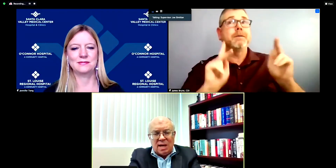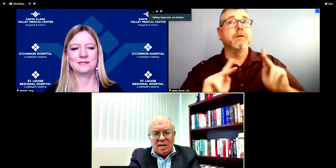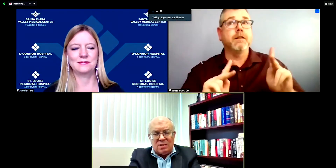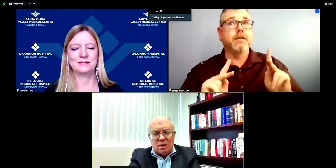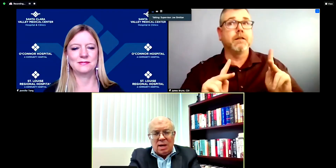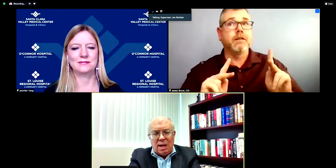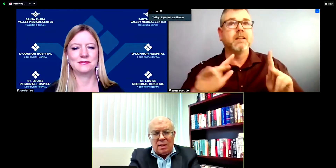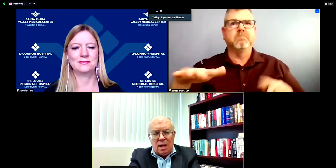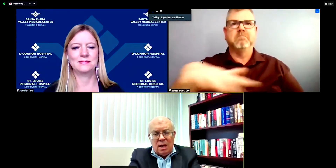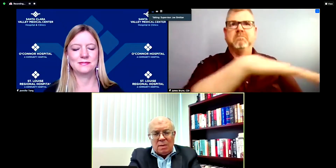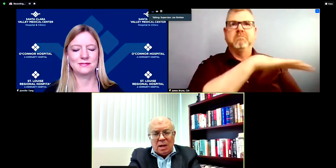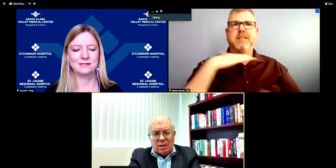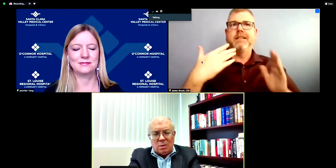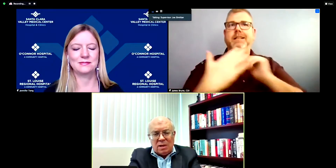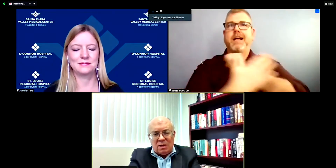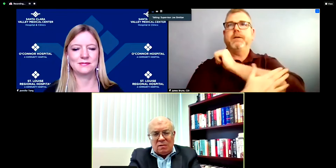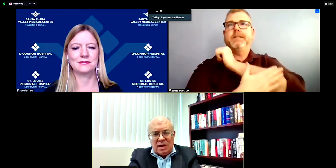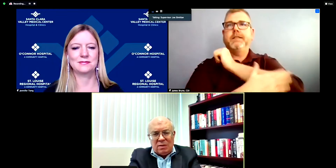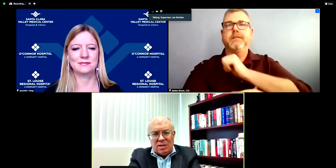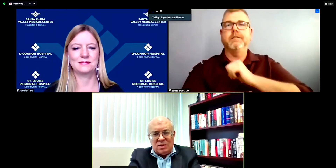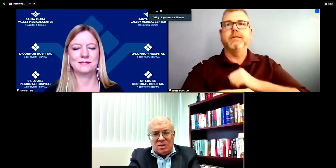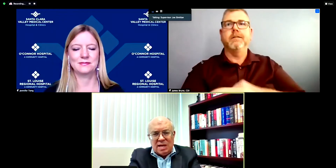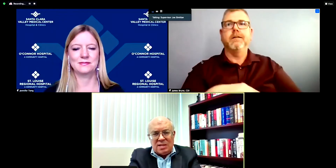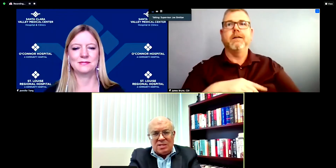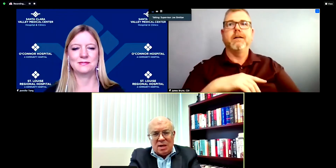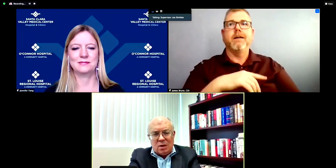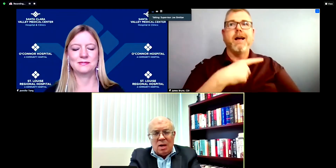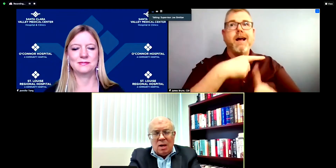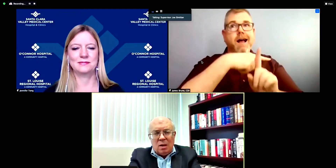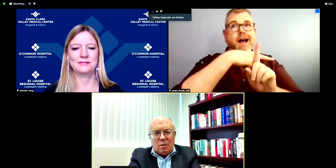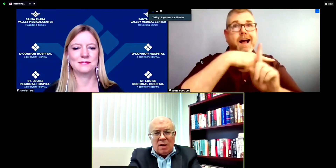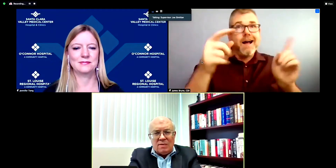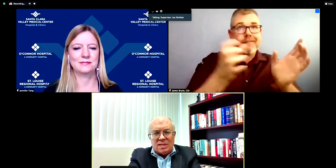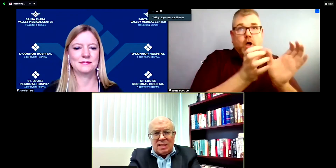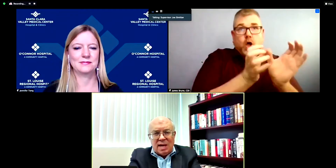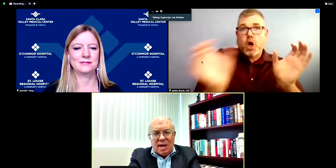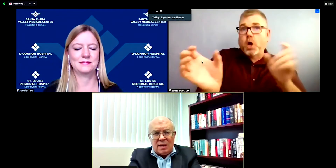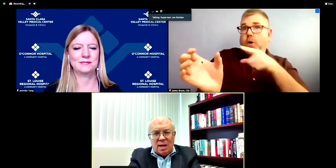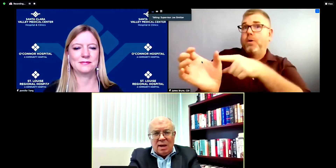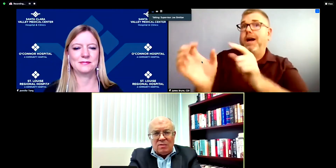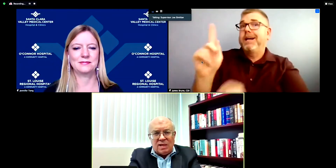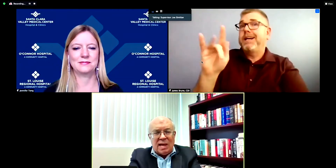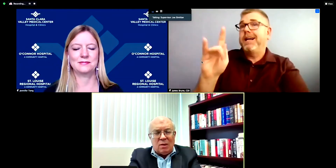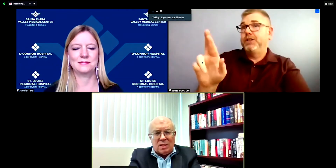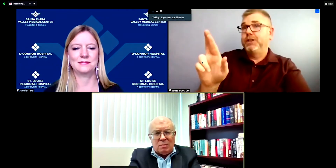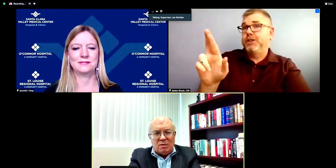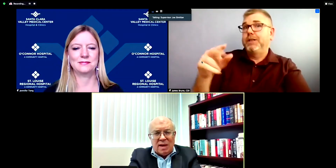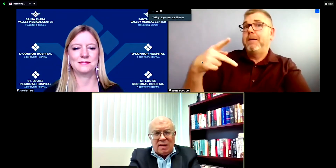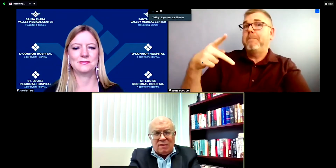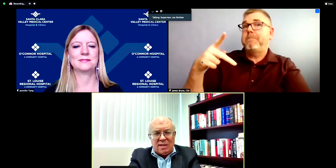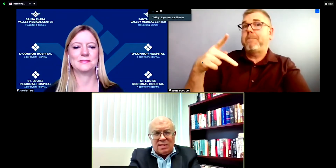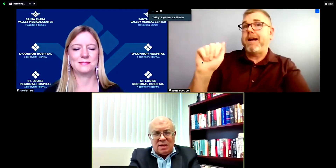Kaiser and Palo Alto Medical Foundation/Sutter, we obviously can't have the county providing vaccine